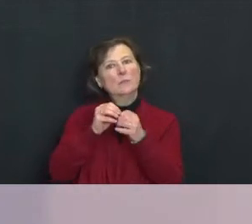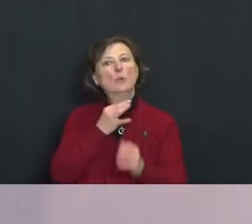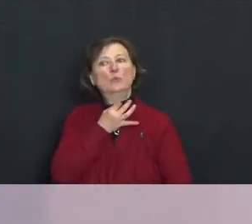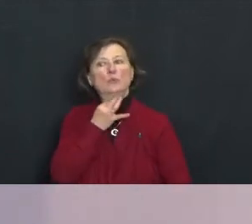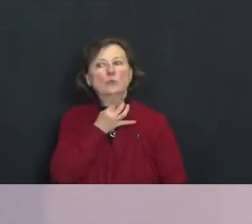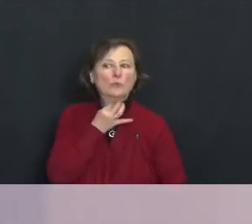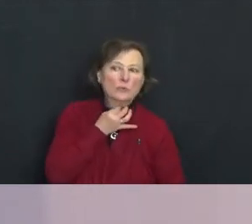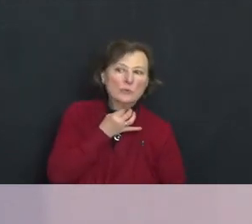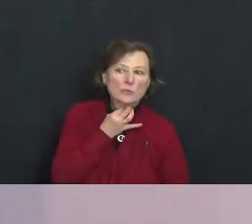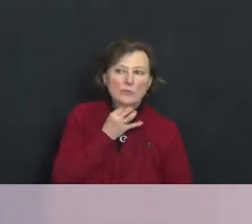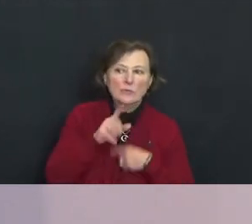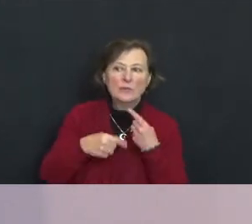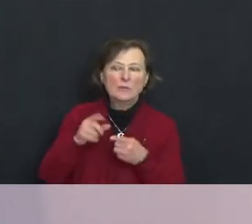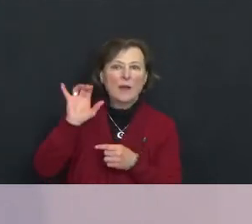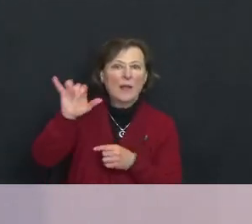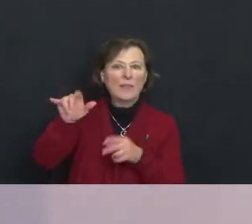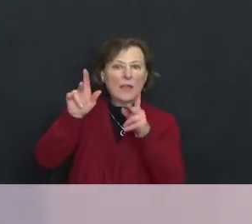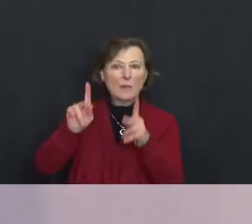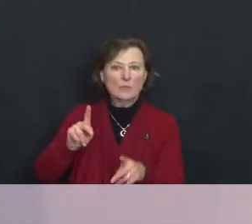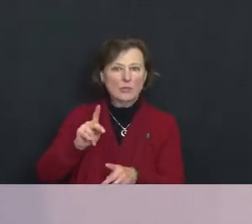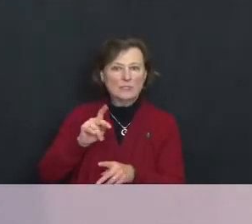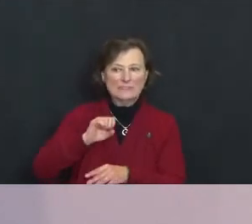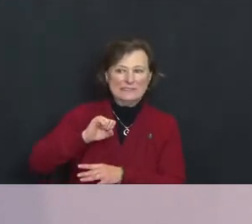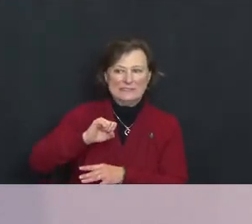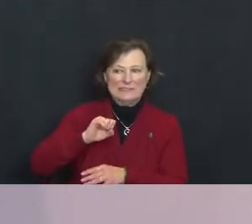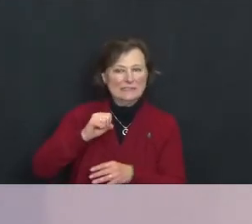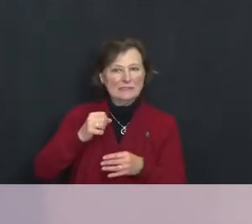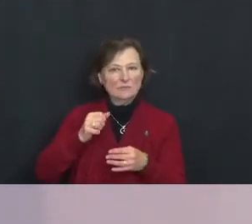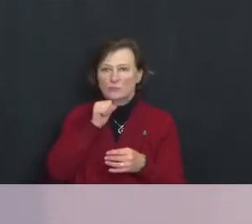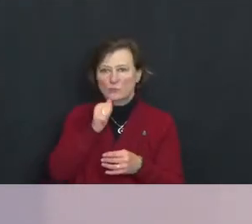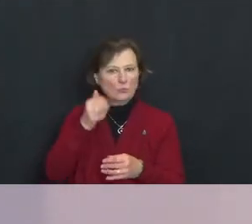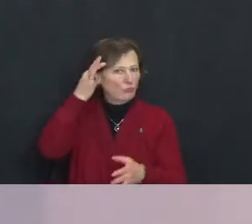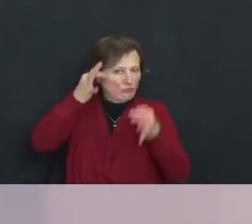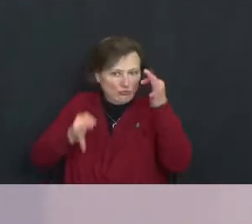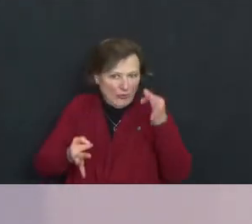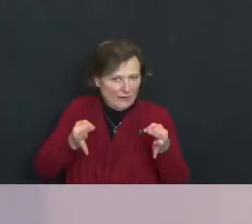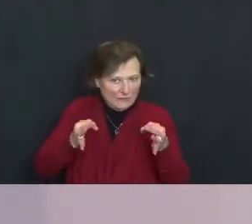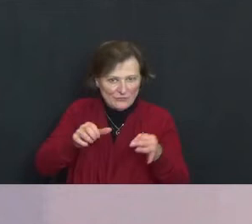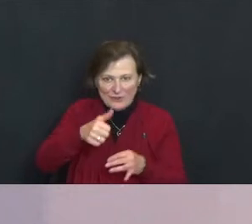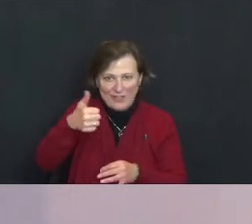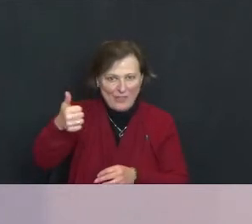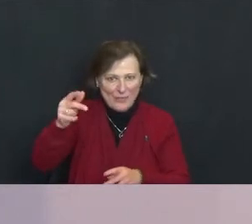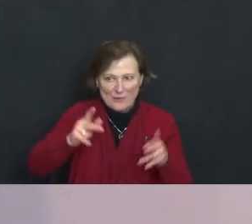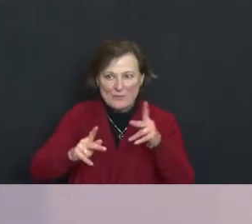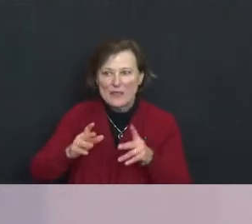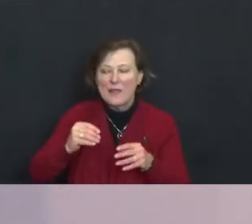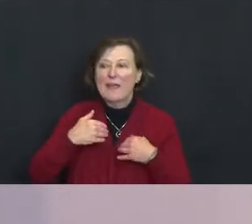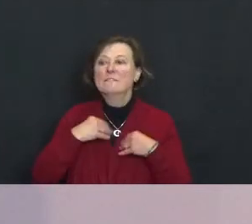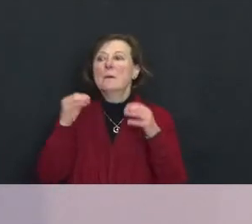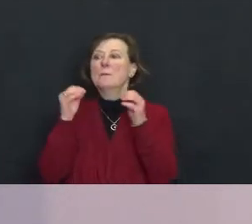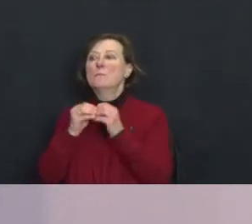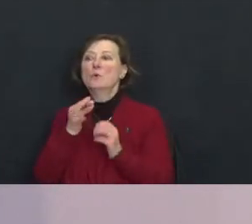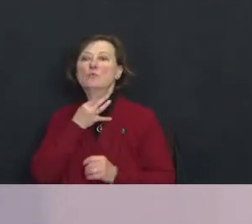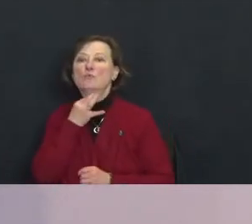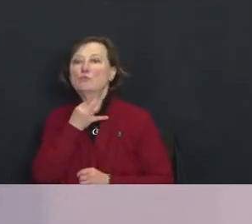A reluctance to judge others and having more curiosity about them.